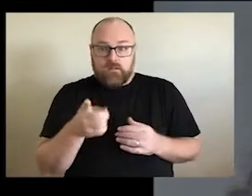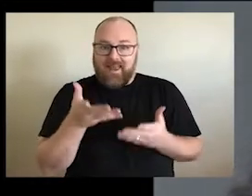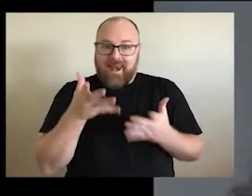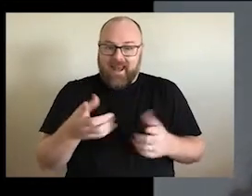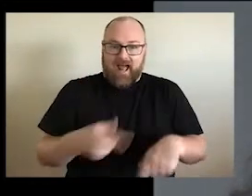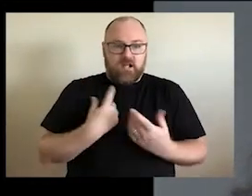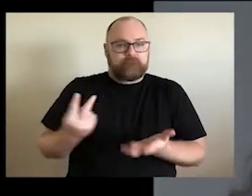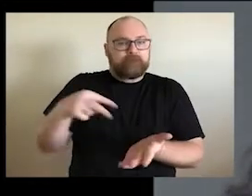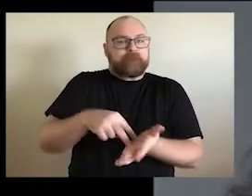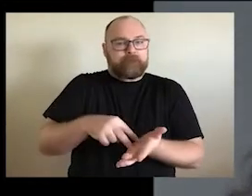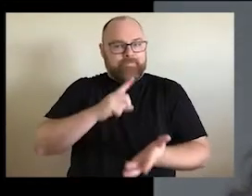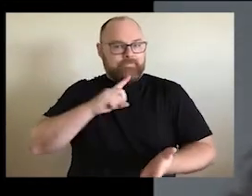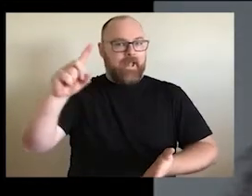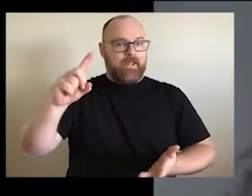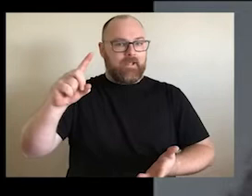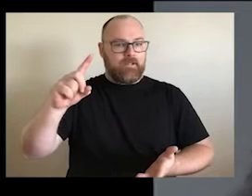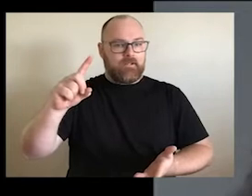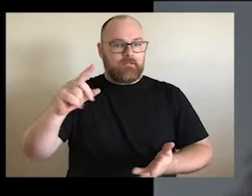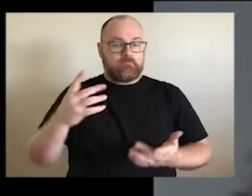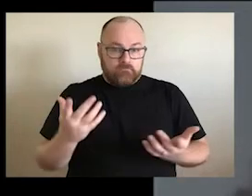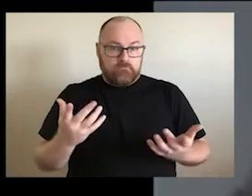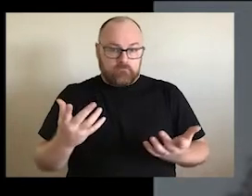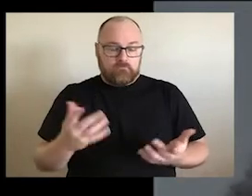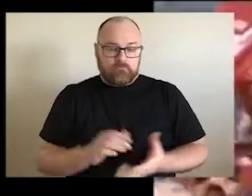to have a say and people can't hear us enough.